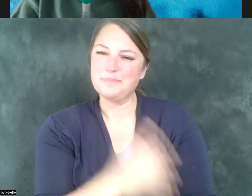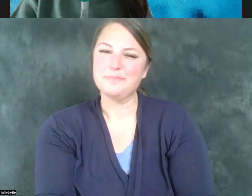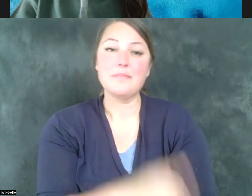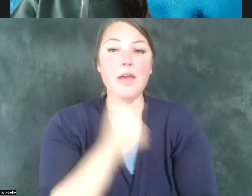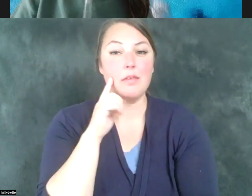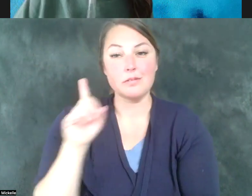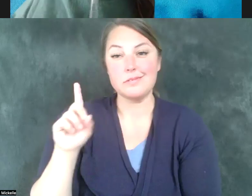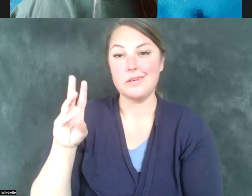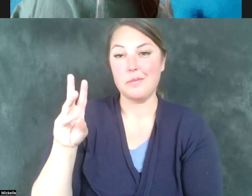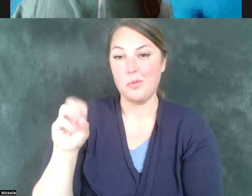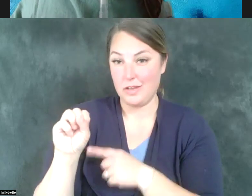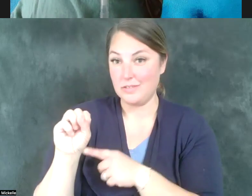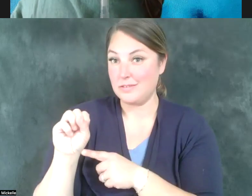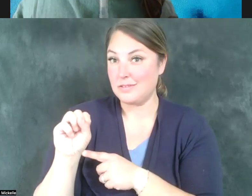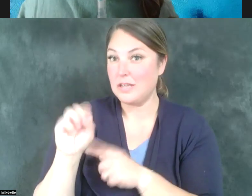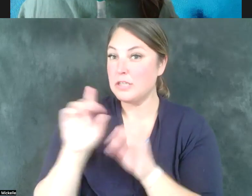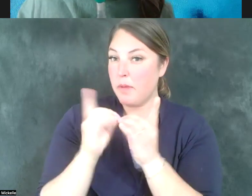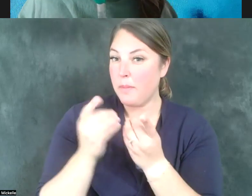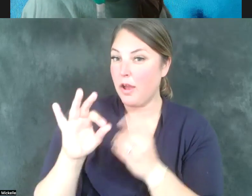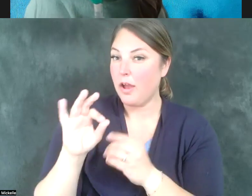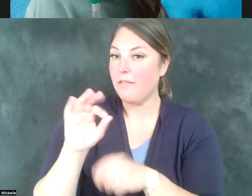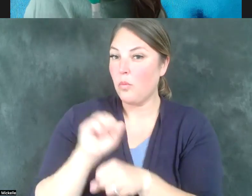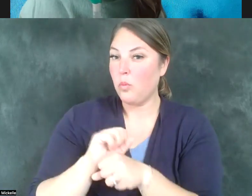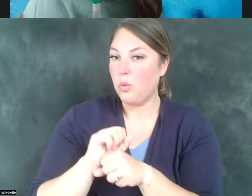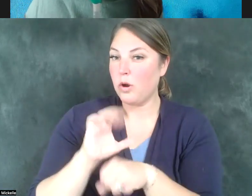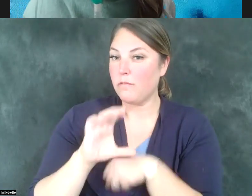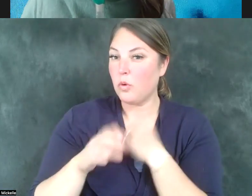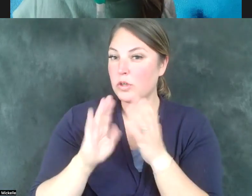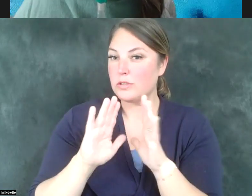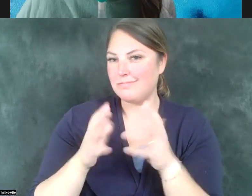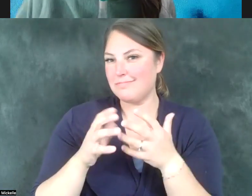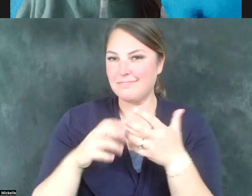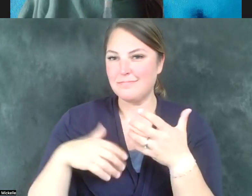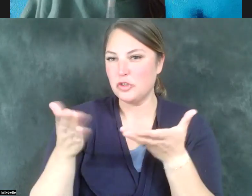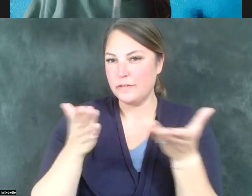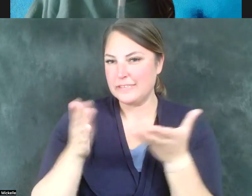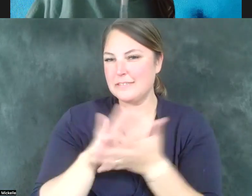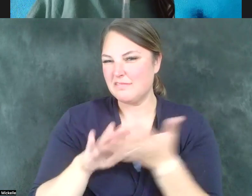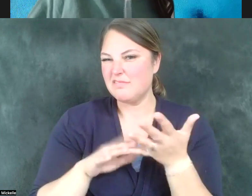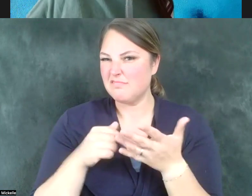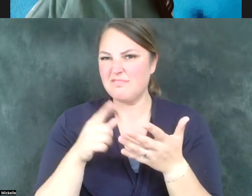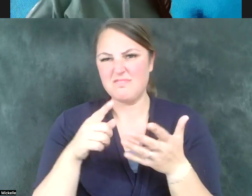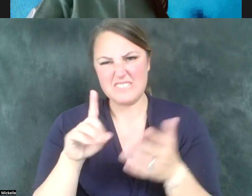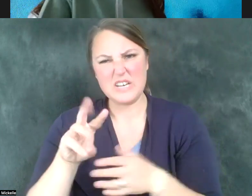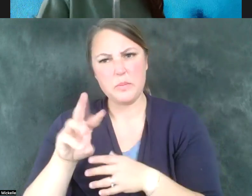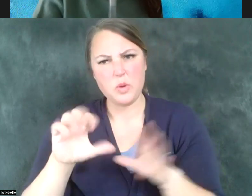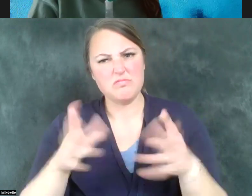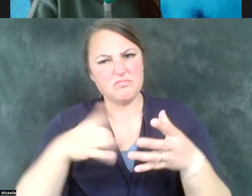Department of Workforce Services, has done some very good things in terms of making sure that there are resources